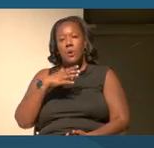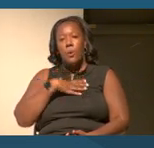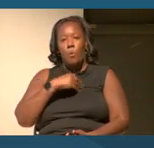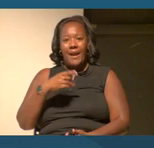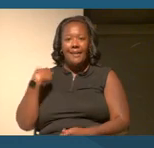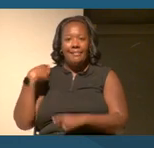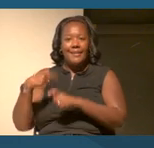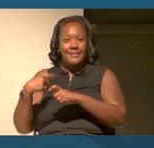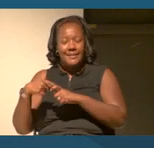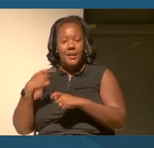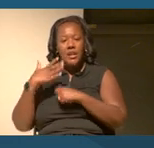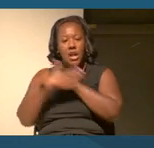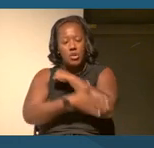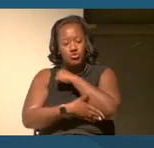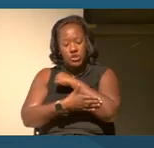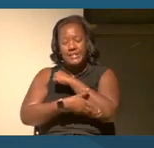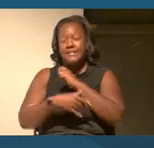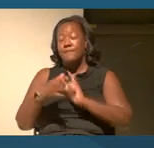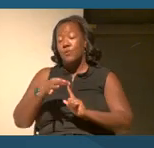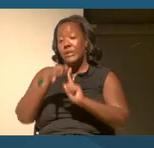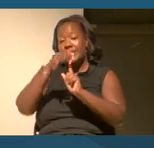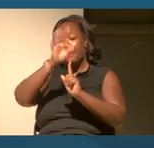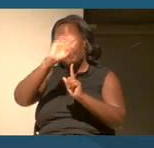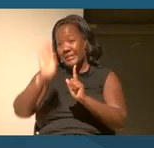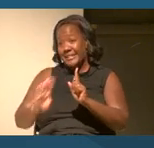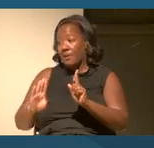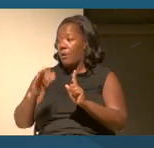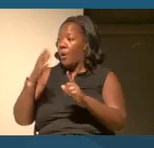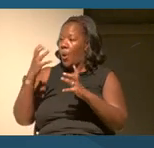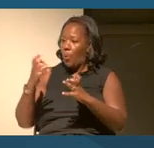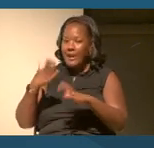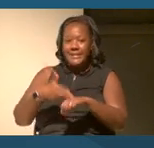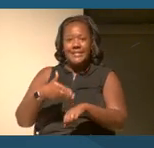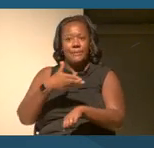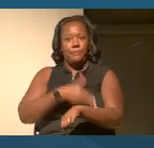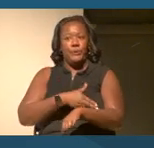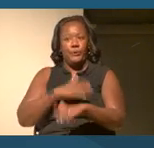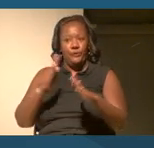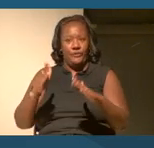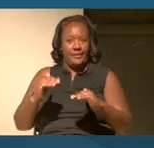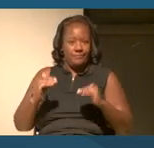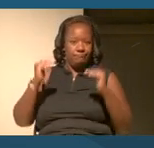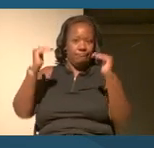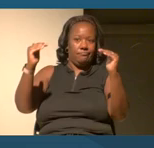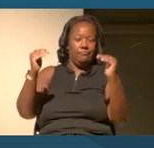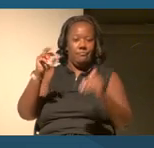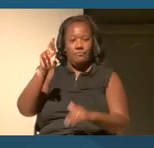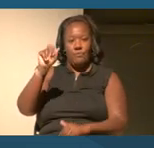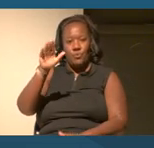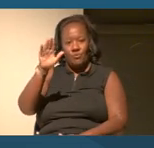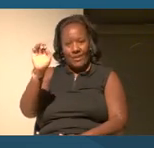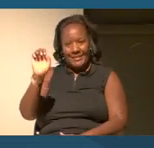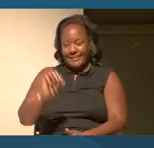Brazil wanted to improve and advance the race.